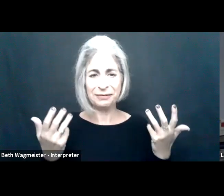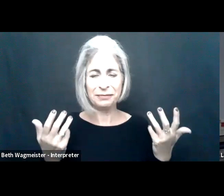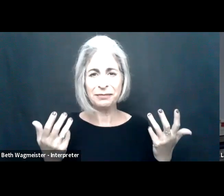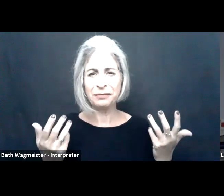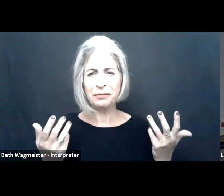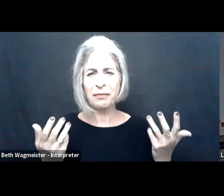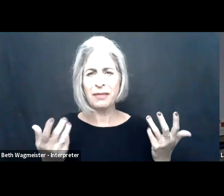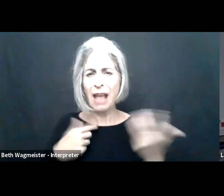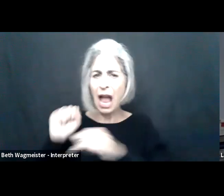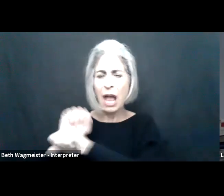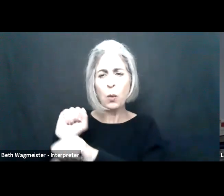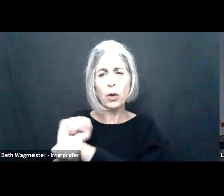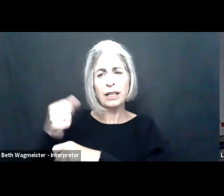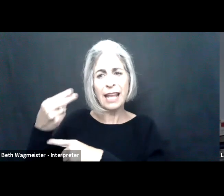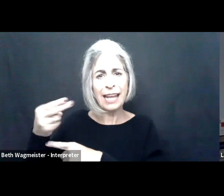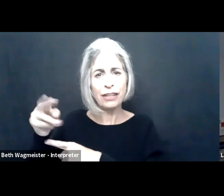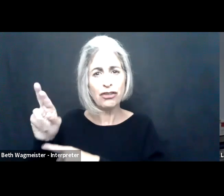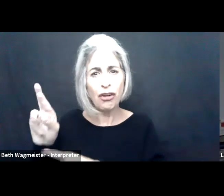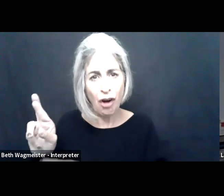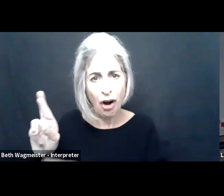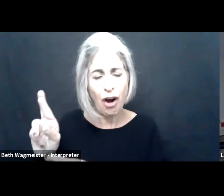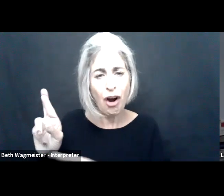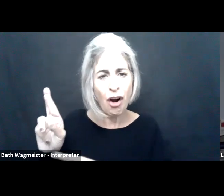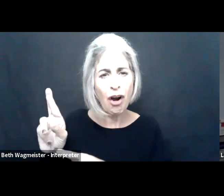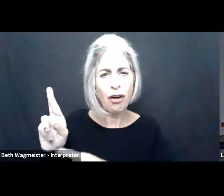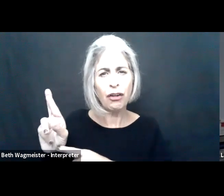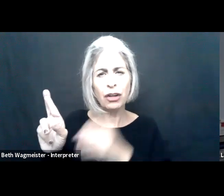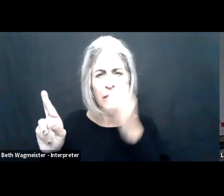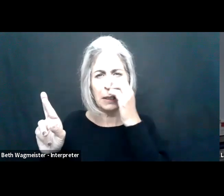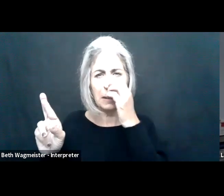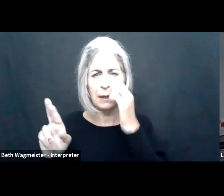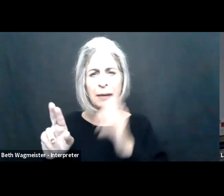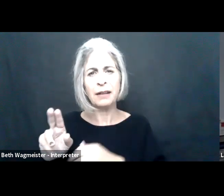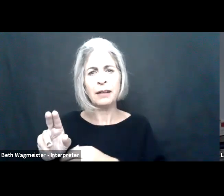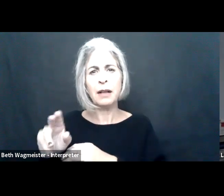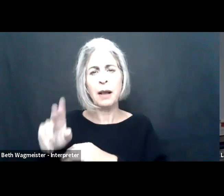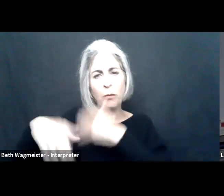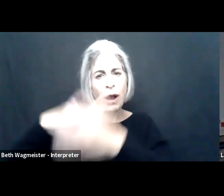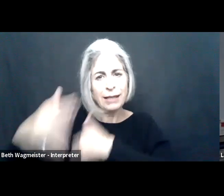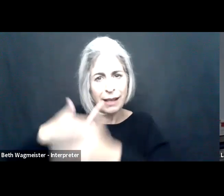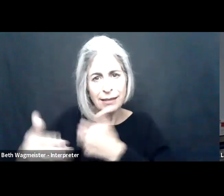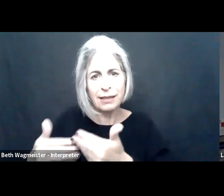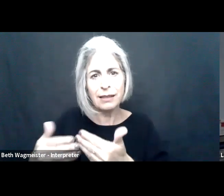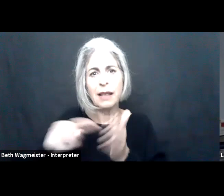line, bottom line, and all of the employees' lives in between. I work in our HR process, so that means my clients are really dialed in now to